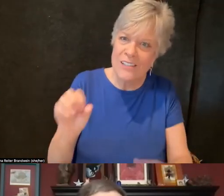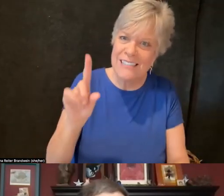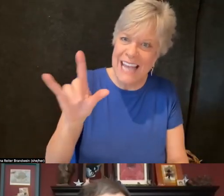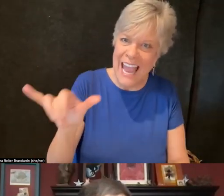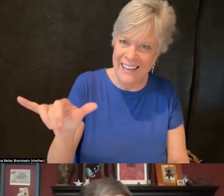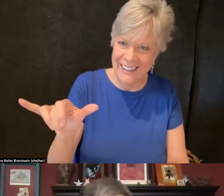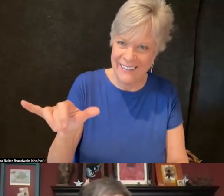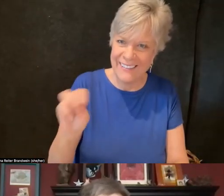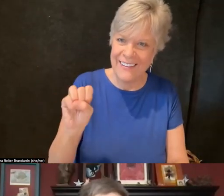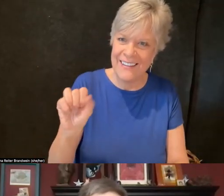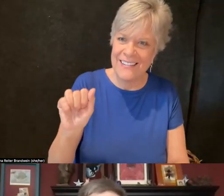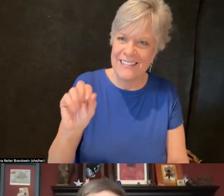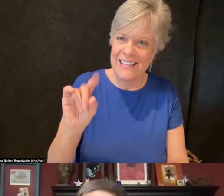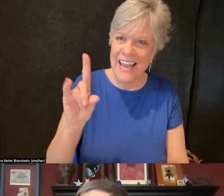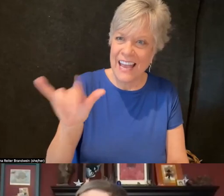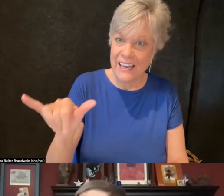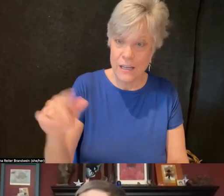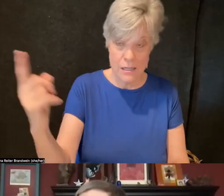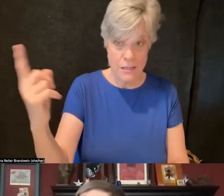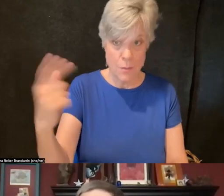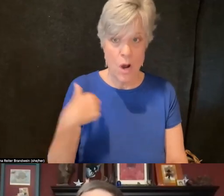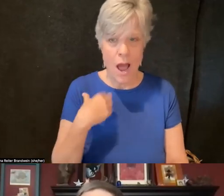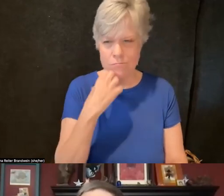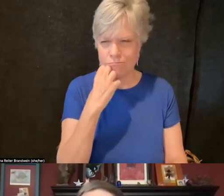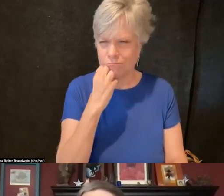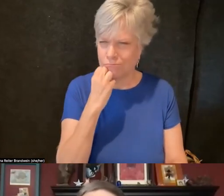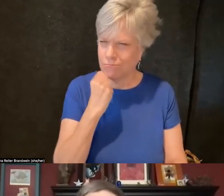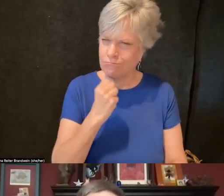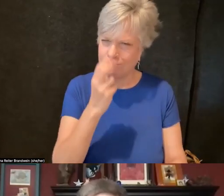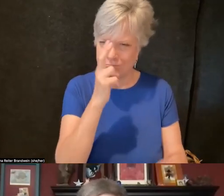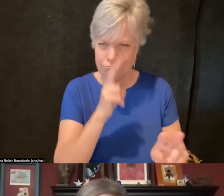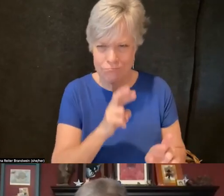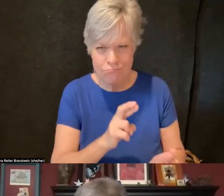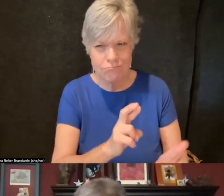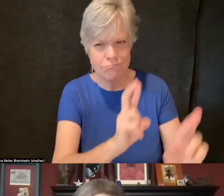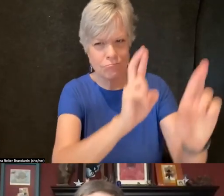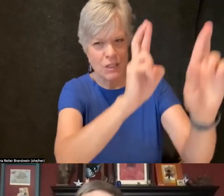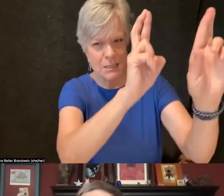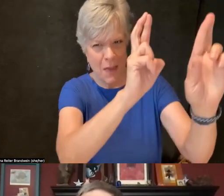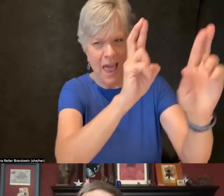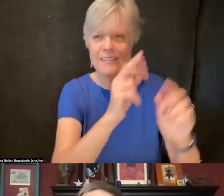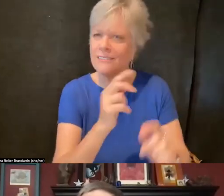Sandie's someone I hold in very highest esteem, as I do everyone here.